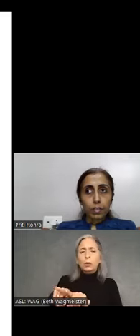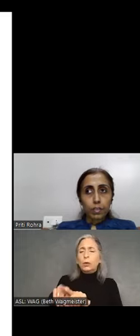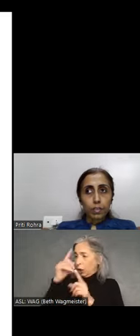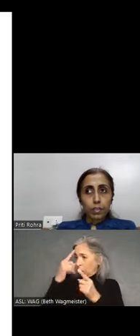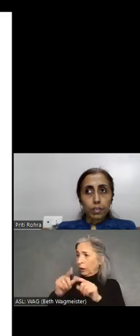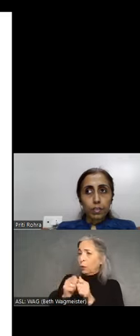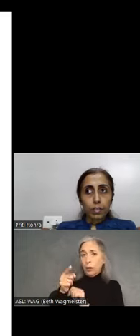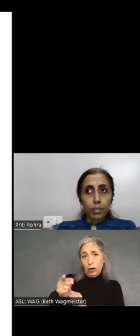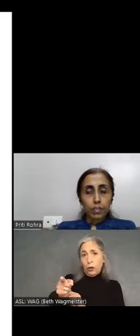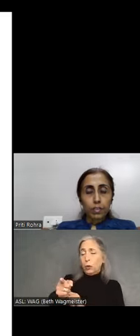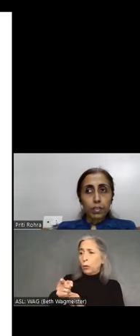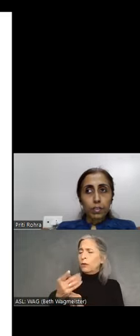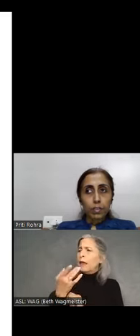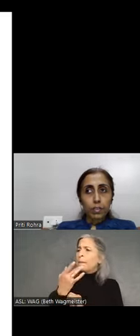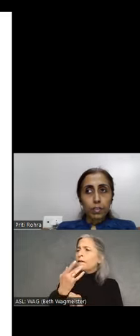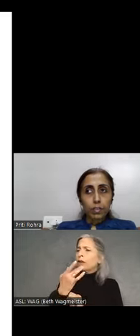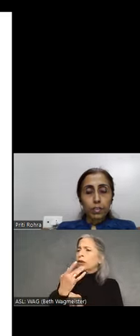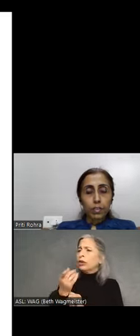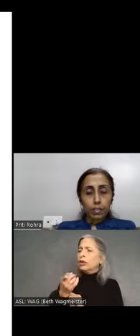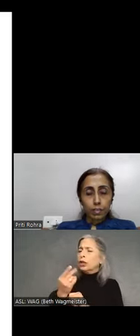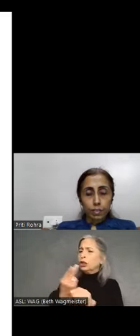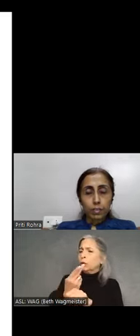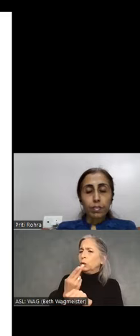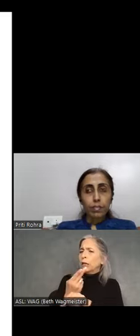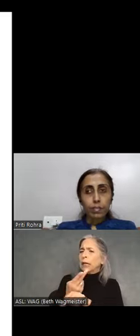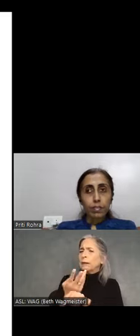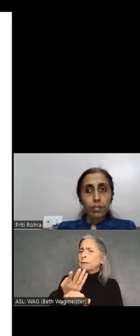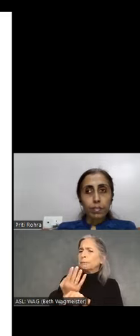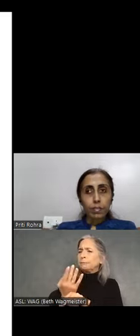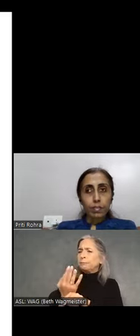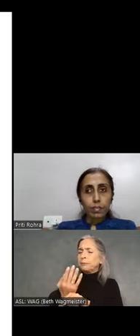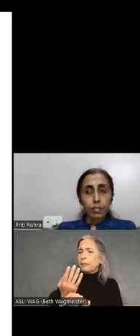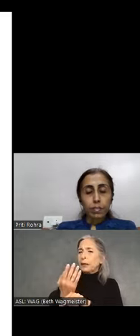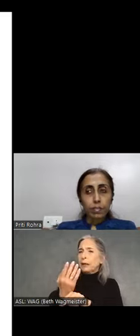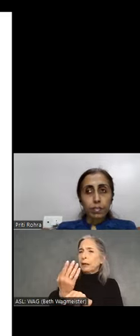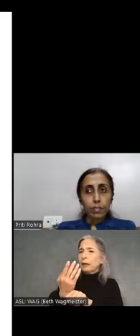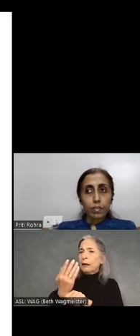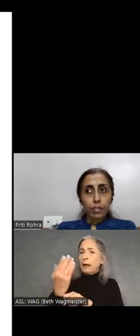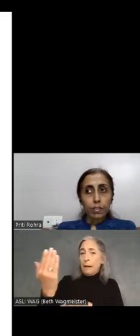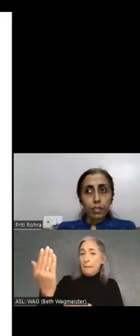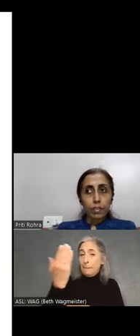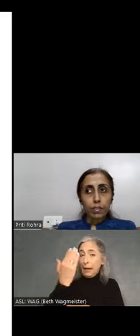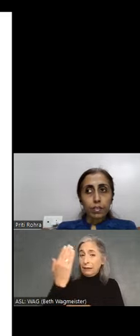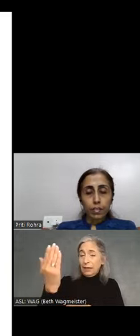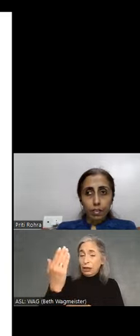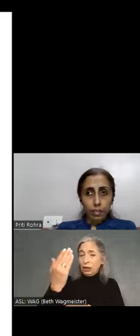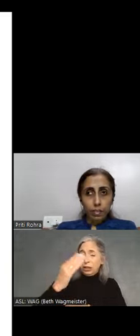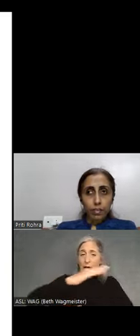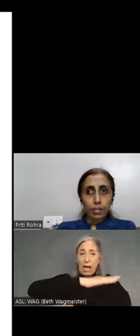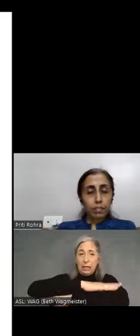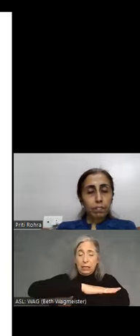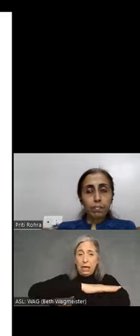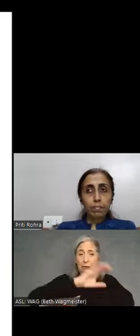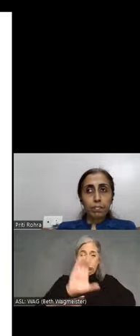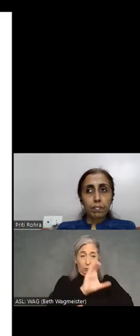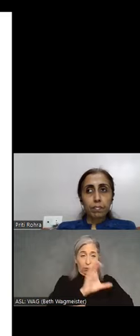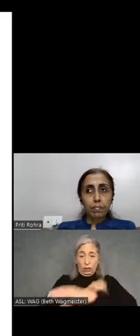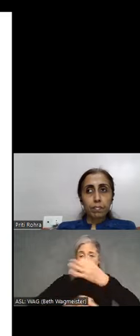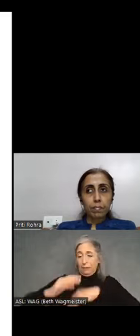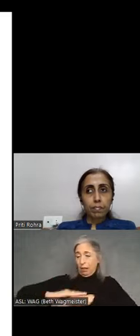they prefer using magnification on a desktop over a laptop. And another comment, there's some people